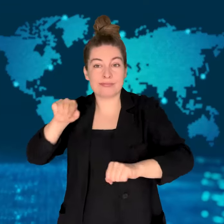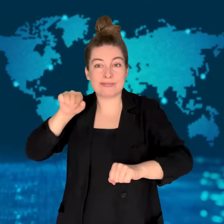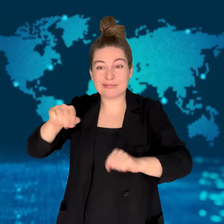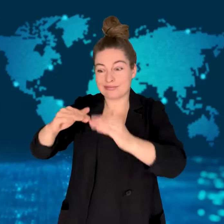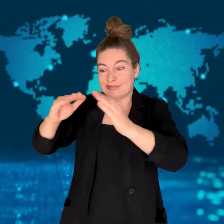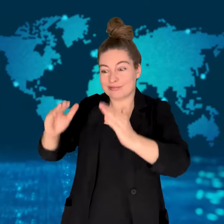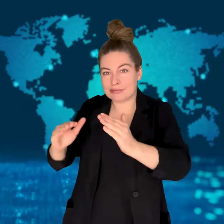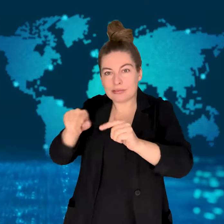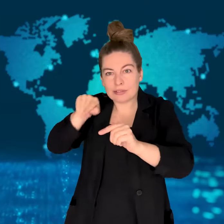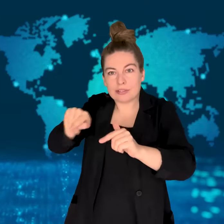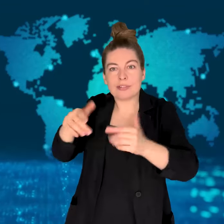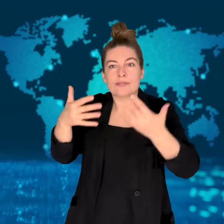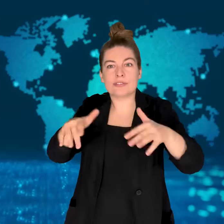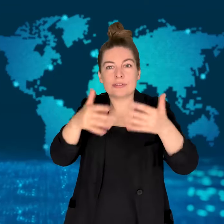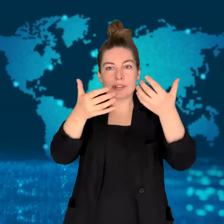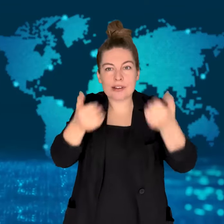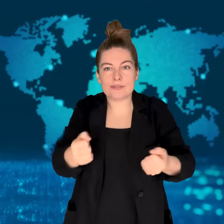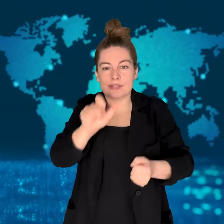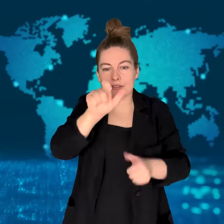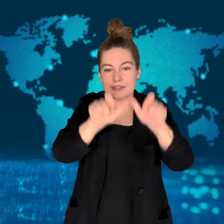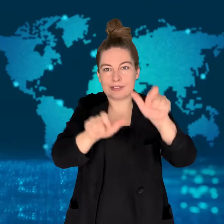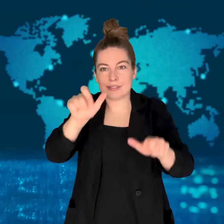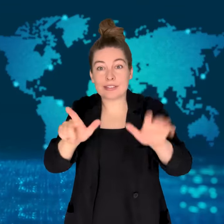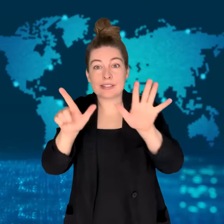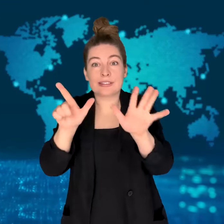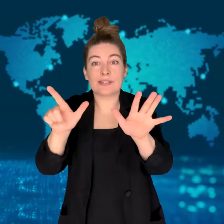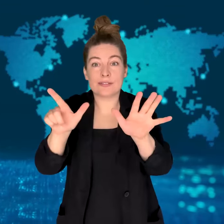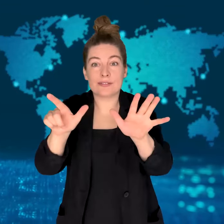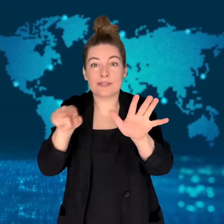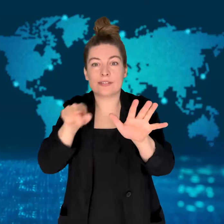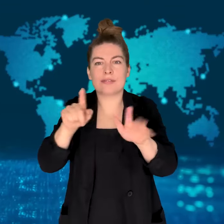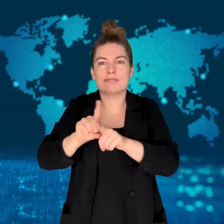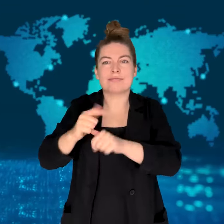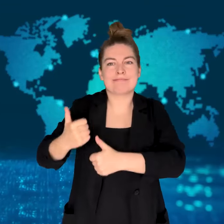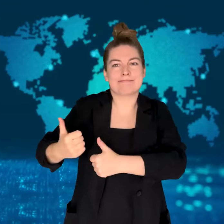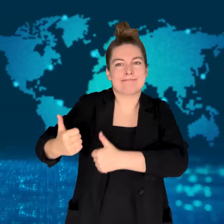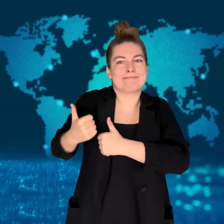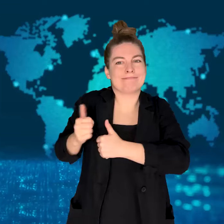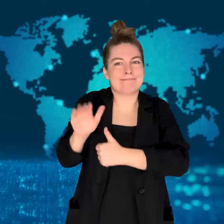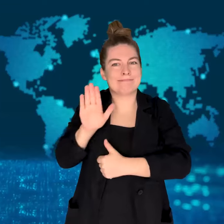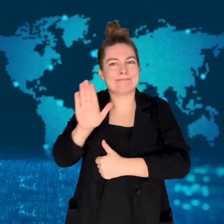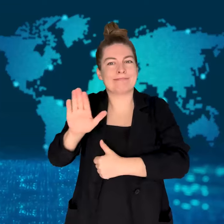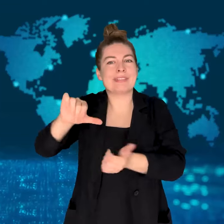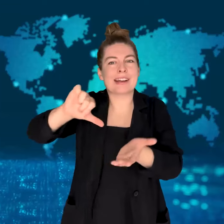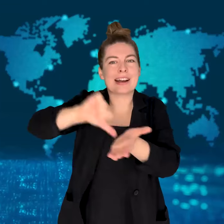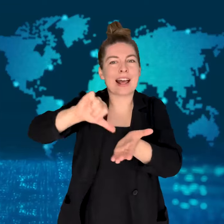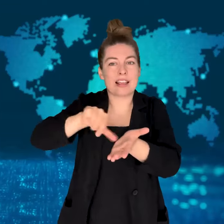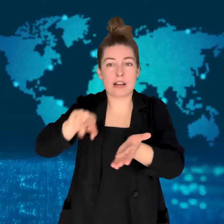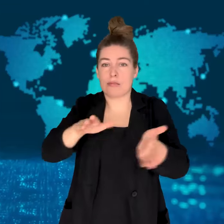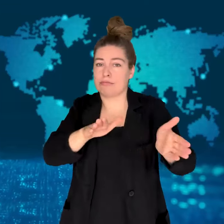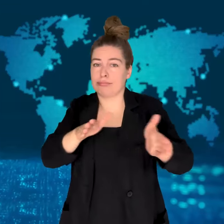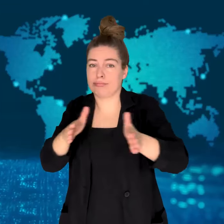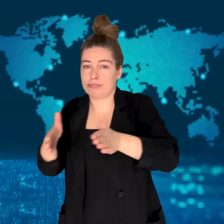an Israeli airstrike on its consulate building in Syria.